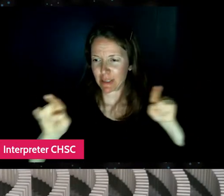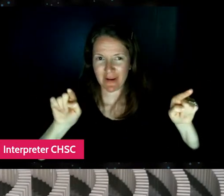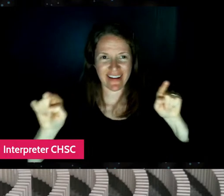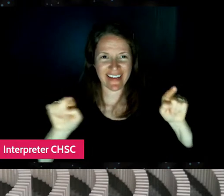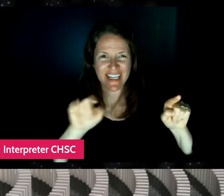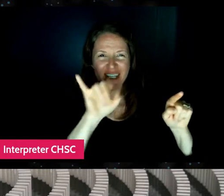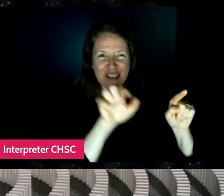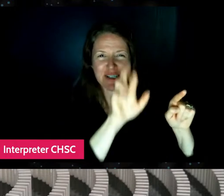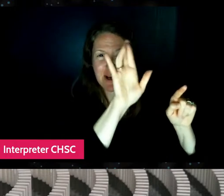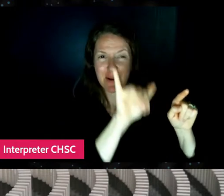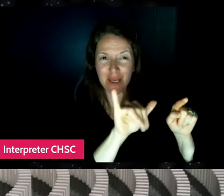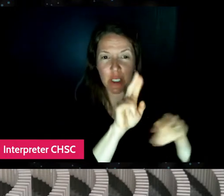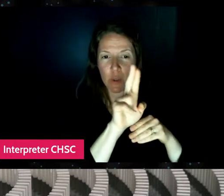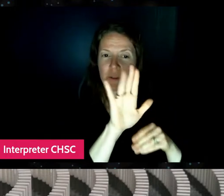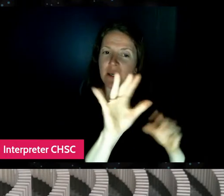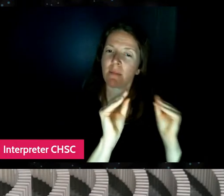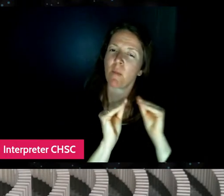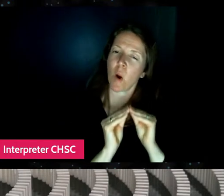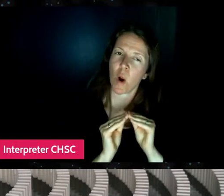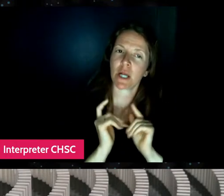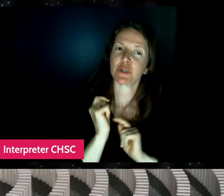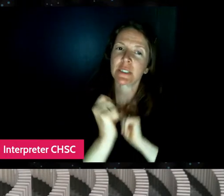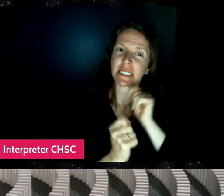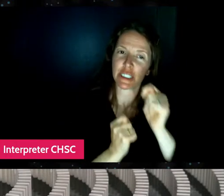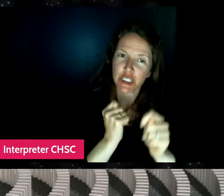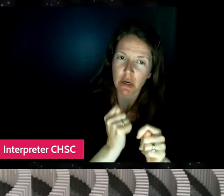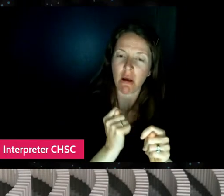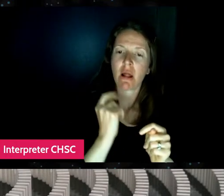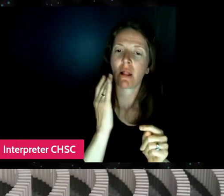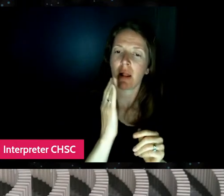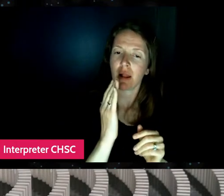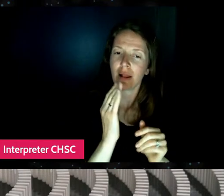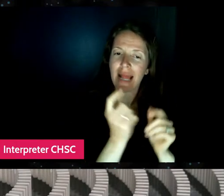applying more traditional editing techniques to videos.